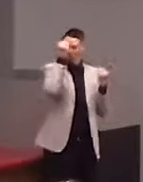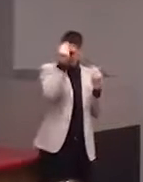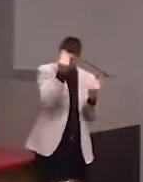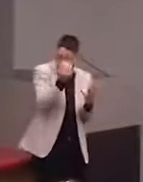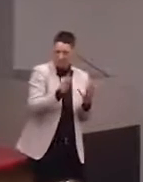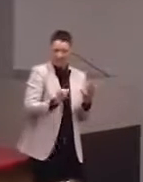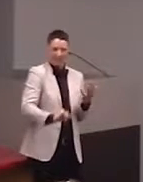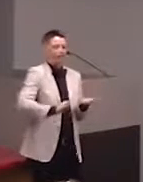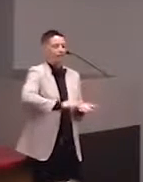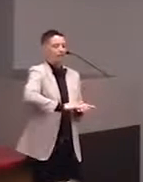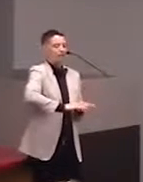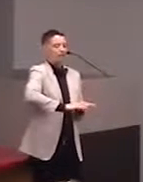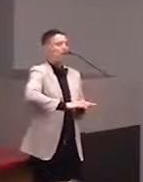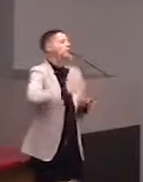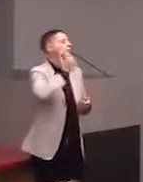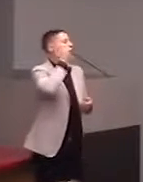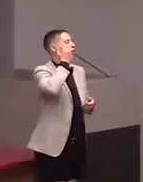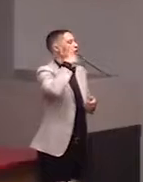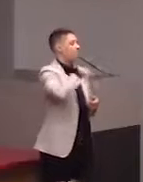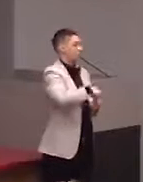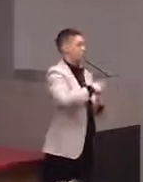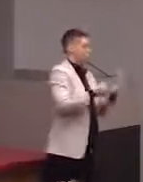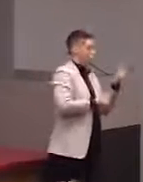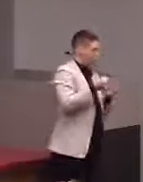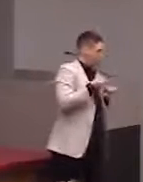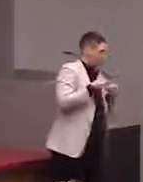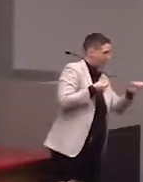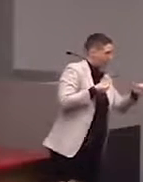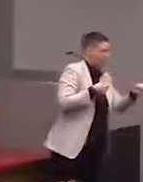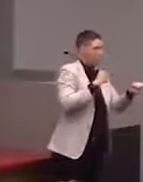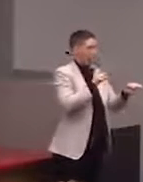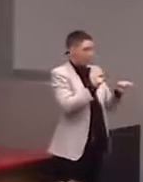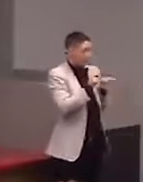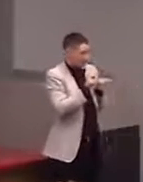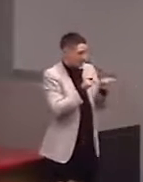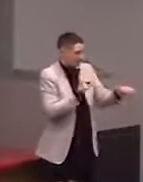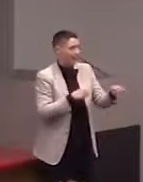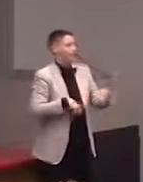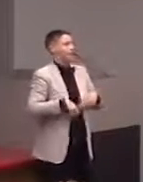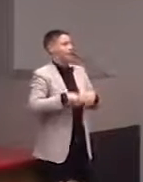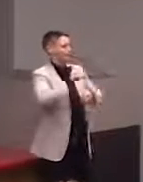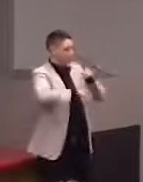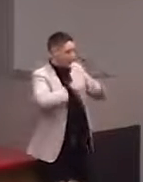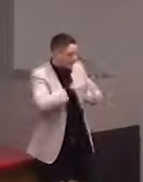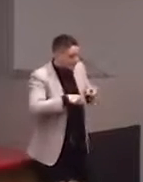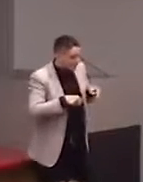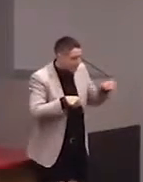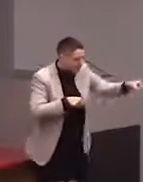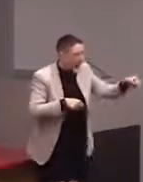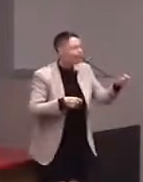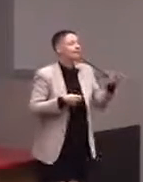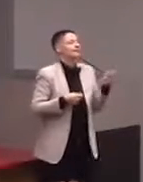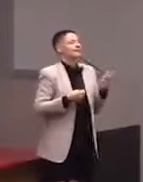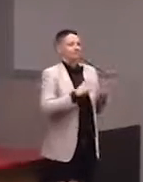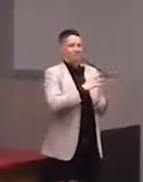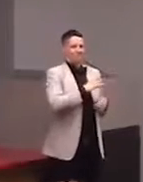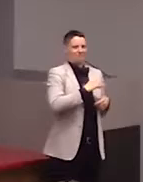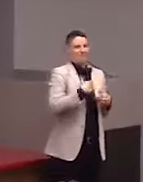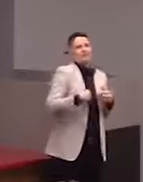if it's a car or a bus lane. We figure that it's good to have that extra detail